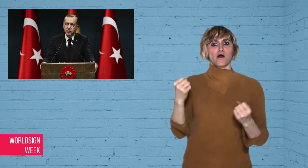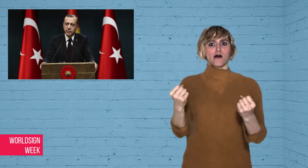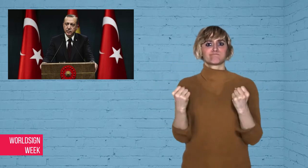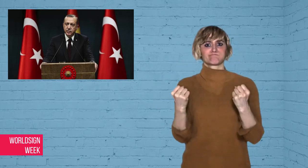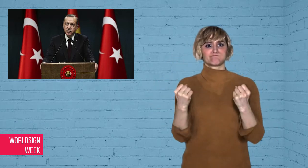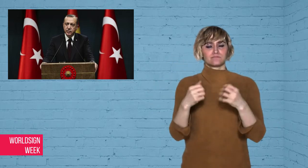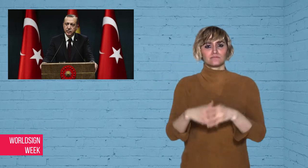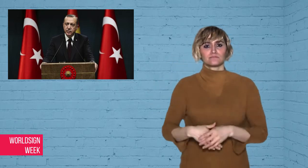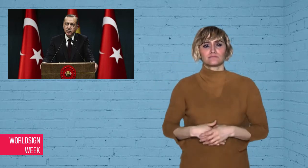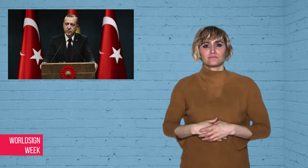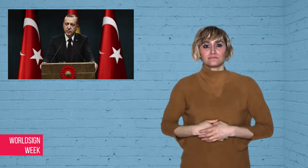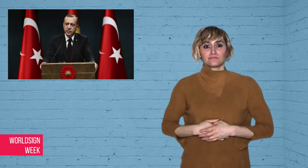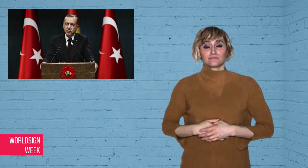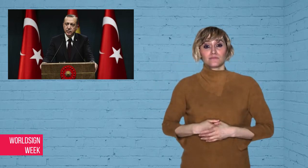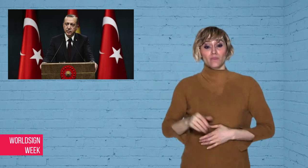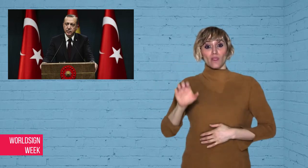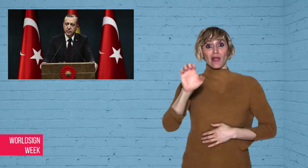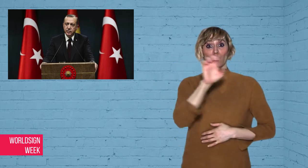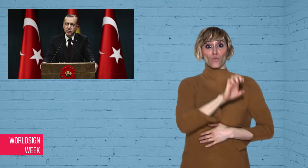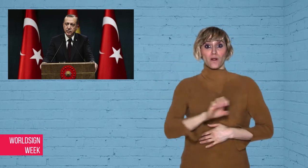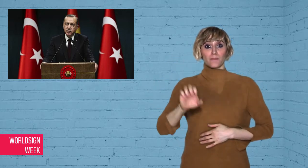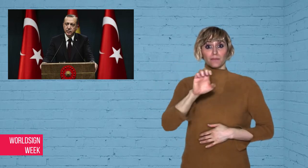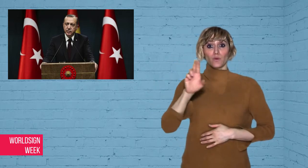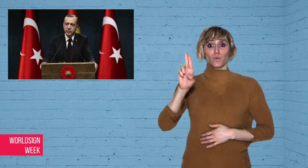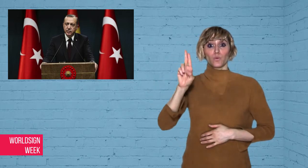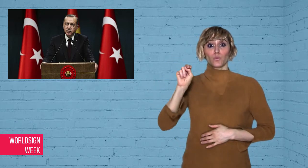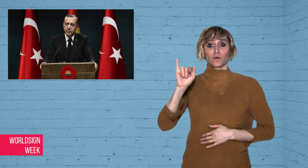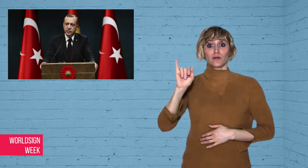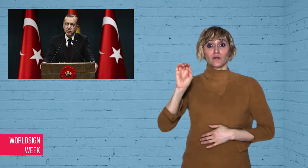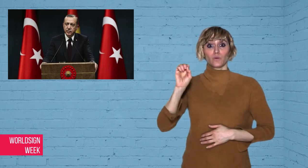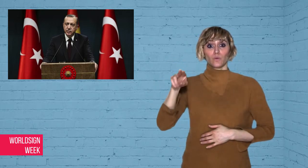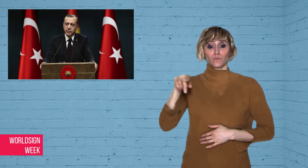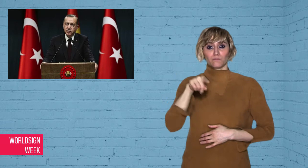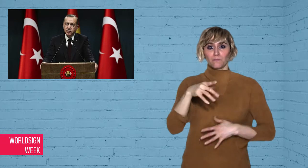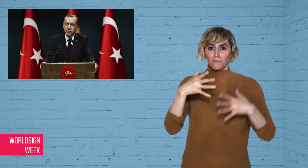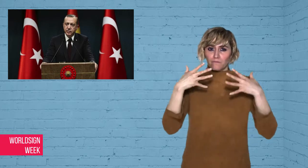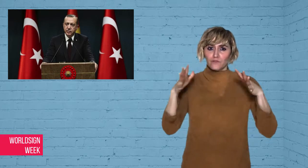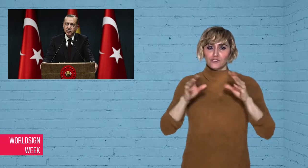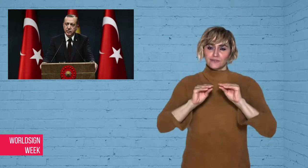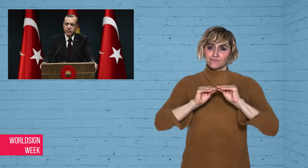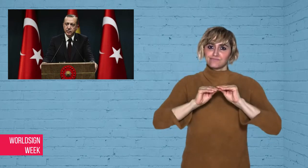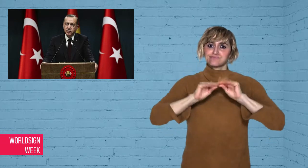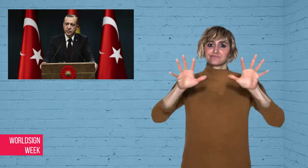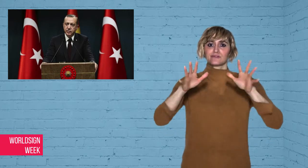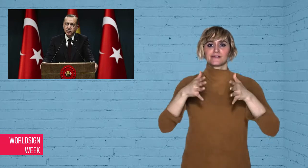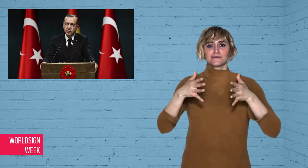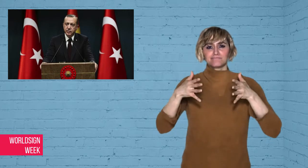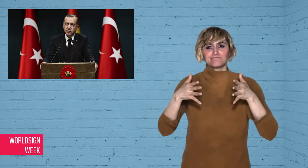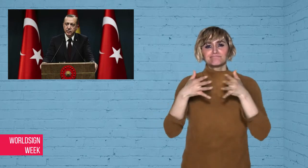statement saying, “It is essential to